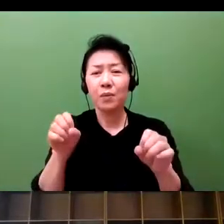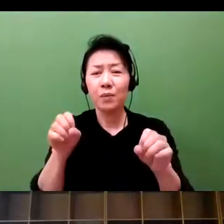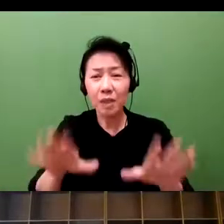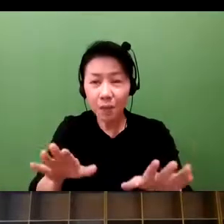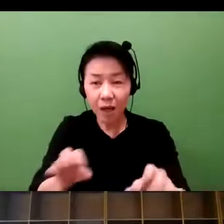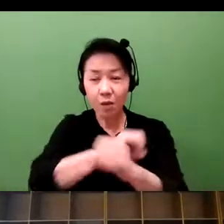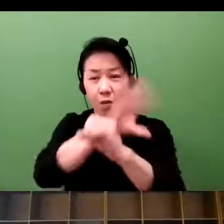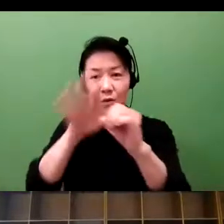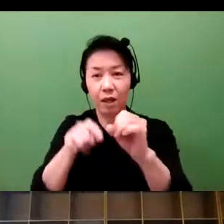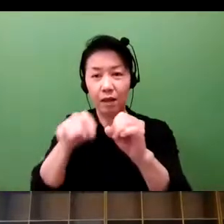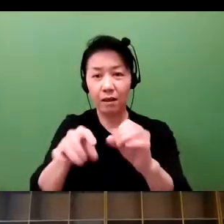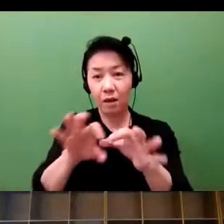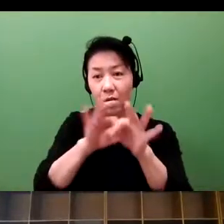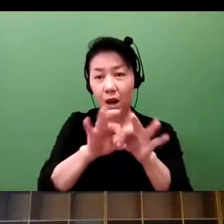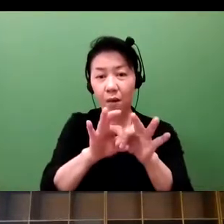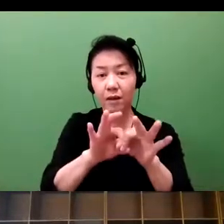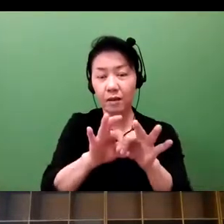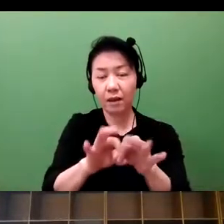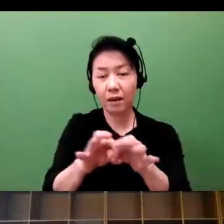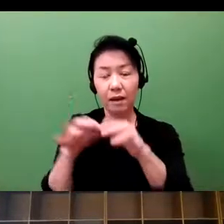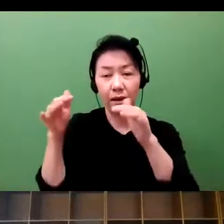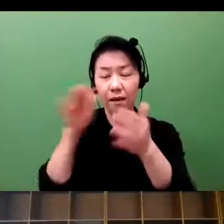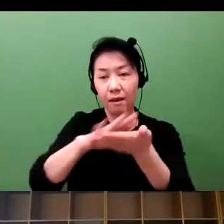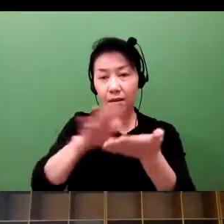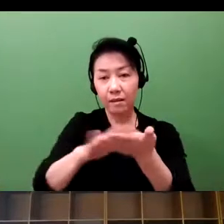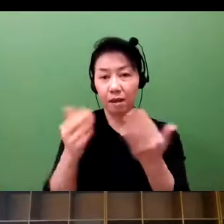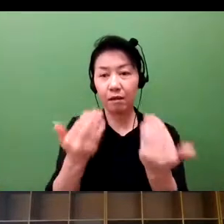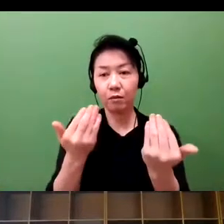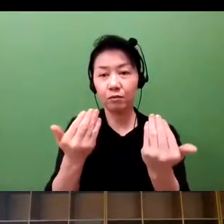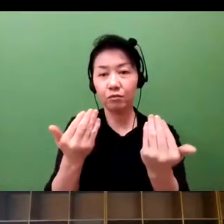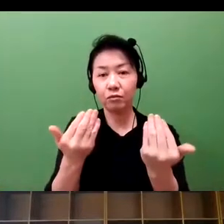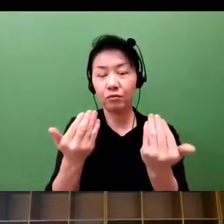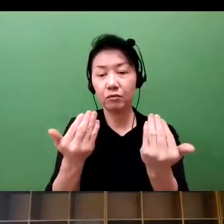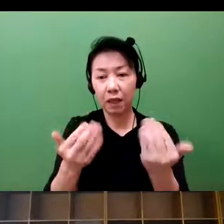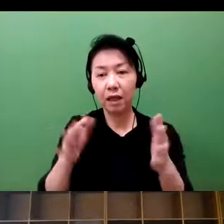And because of the COVID-19, medical doctors